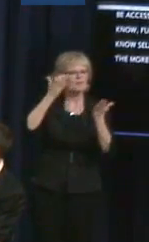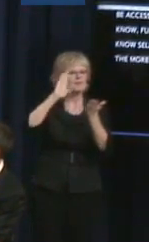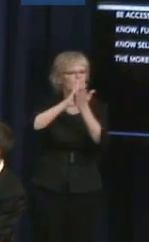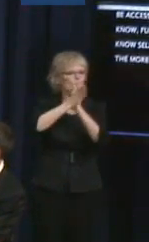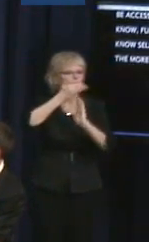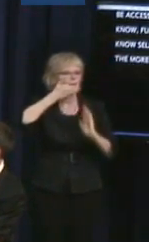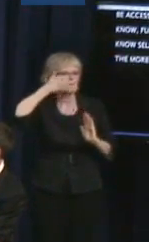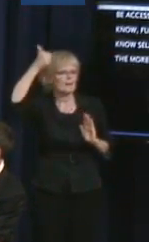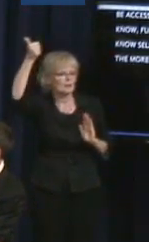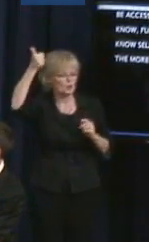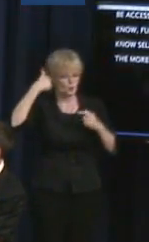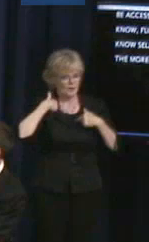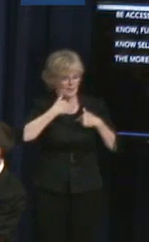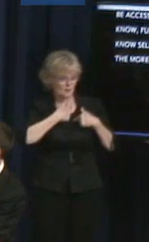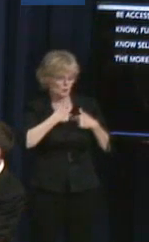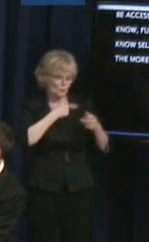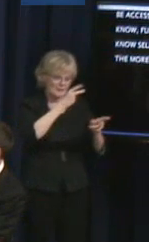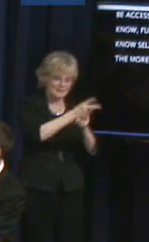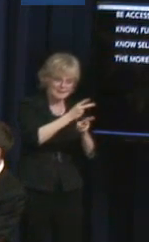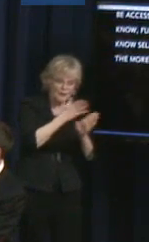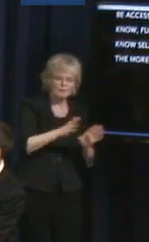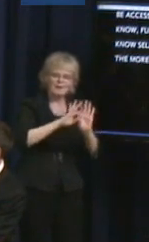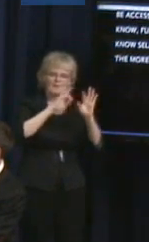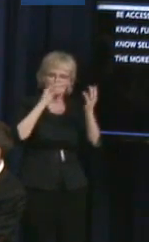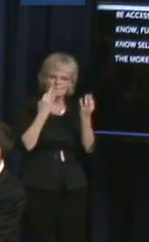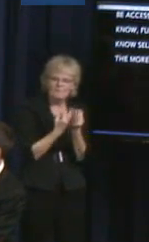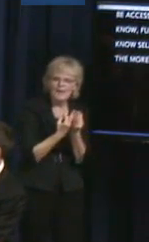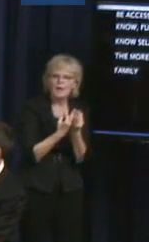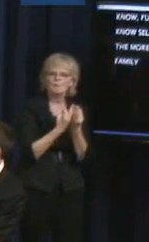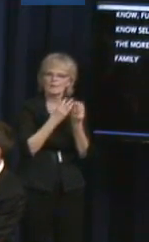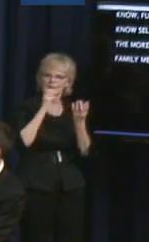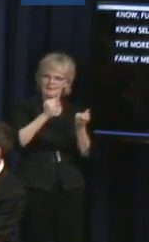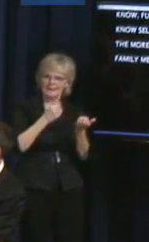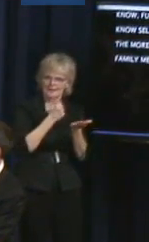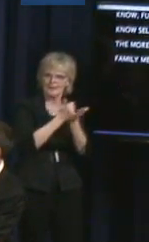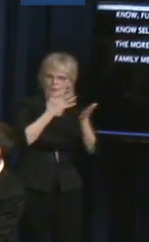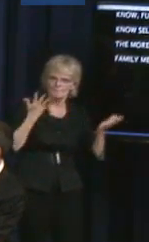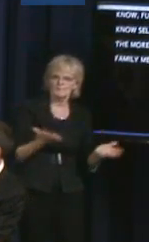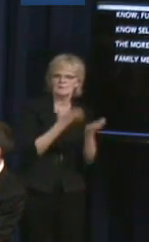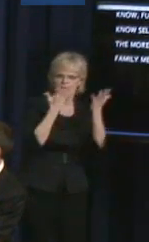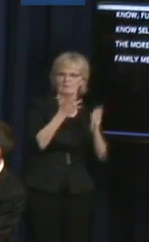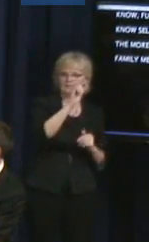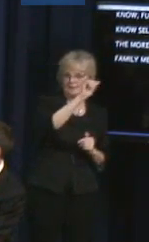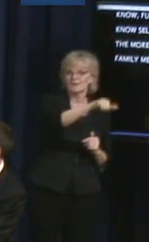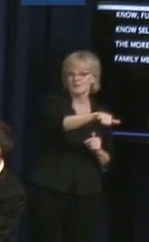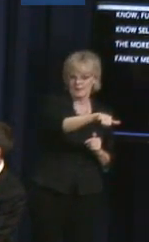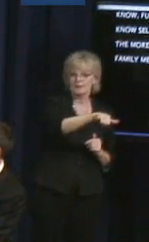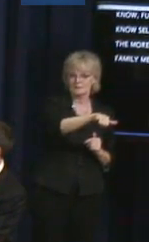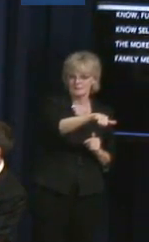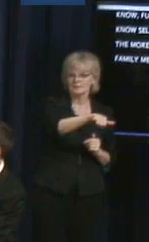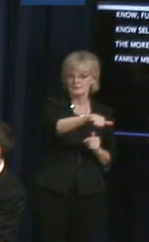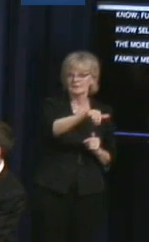caregivers, and supporters, and family members, and loved ones can help facilitate that happening, then that's the only, you know, there could only be